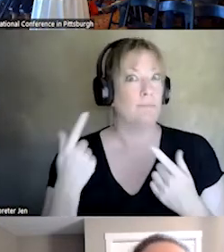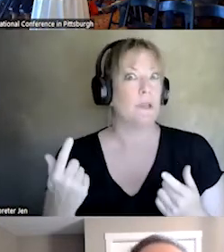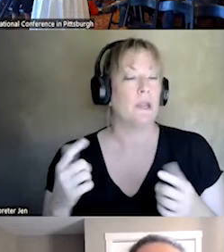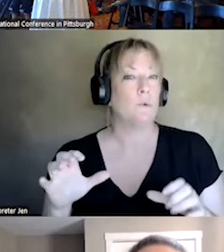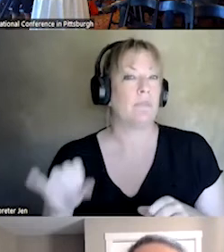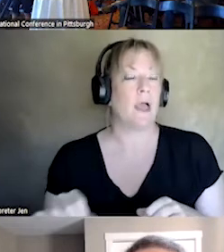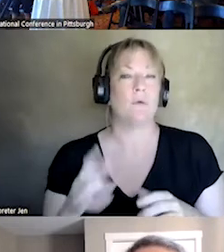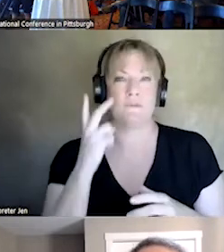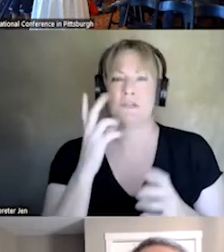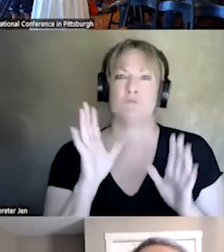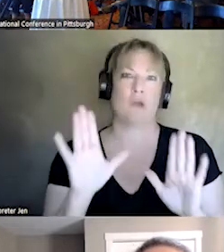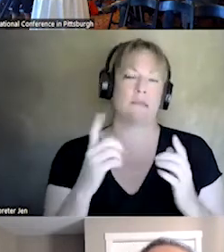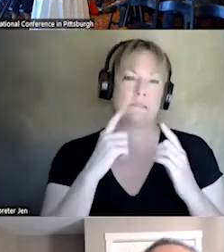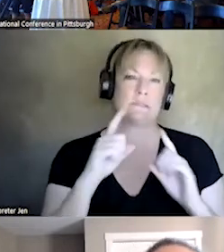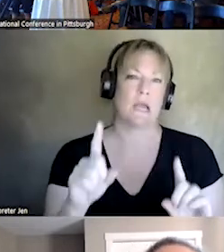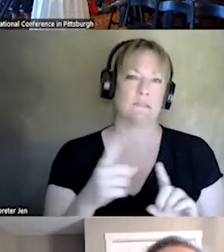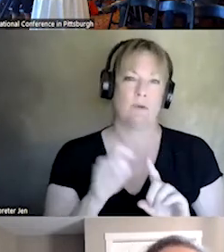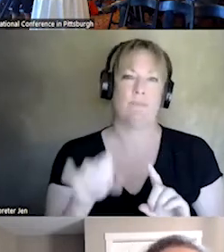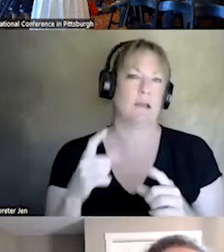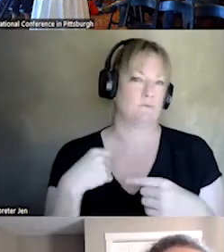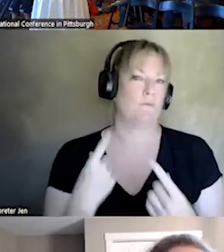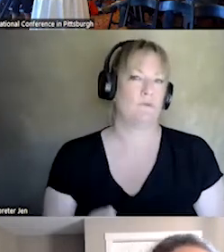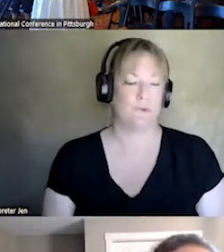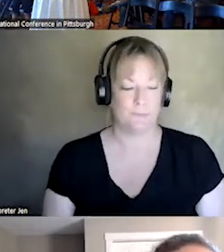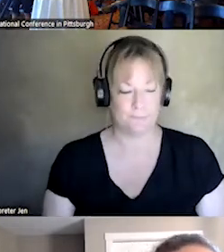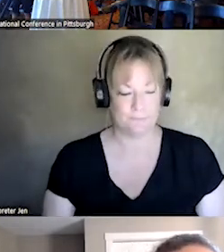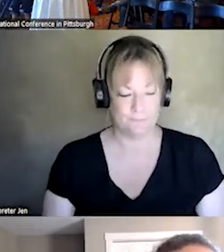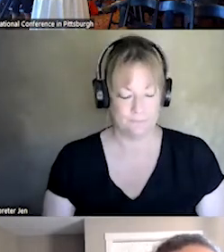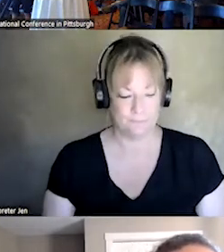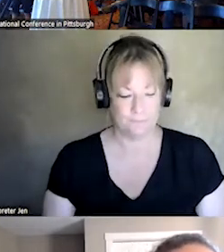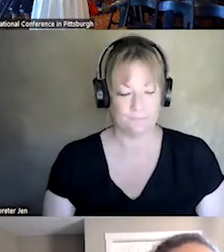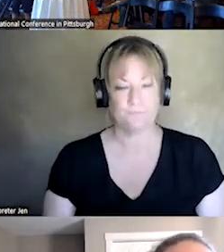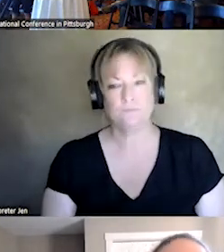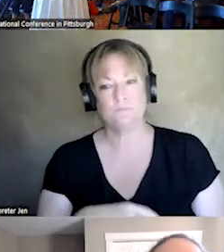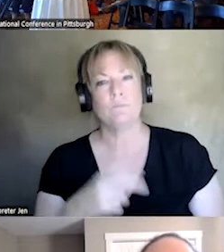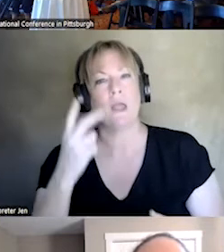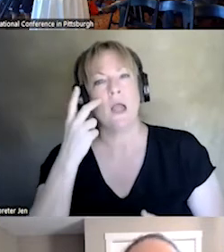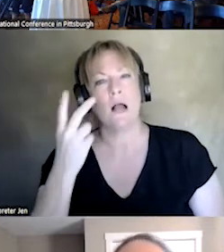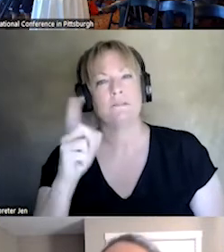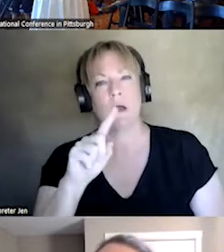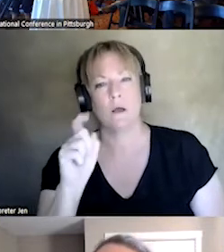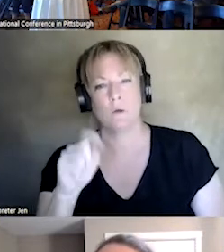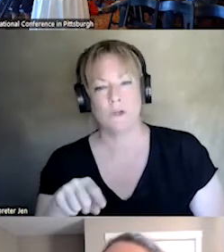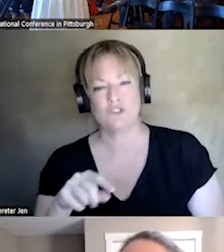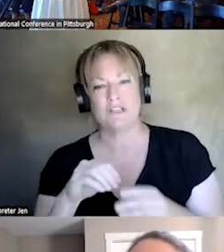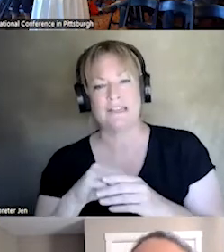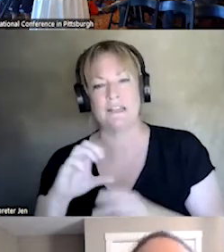A LOT OF GREAT SUCCESSES FROM THAT, THUS FAR. >> I DID SEE A QUESTION IN, IN THE CHAT, SANDY.